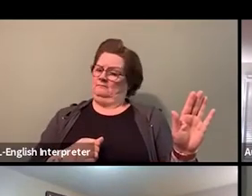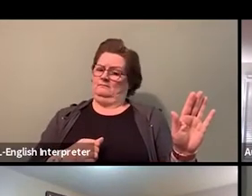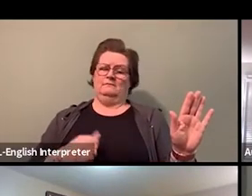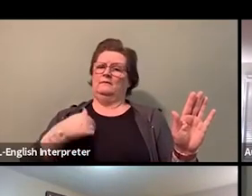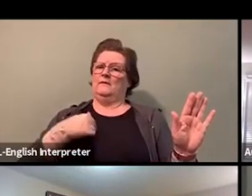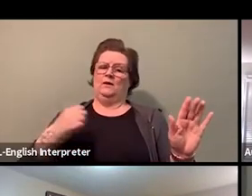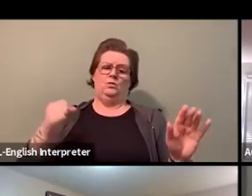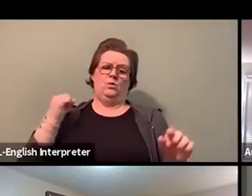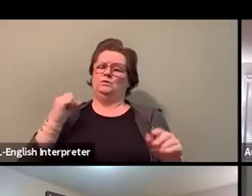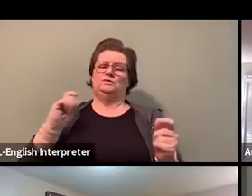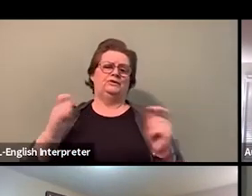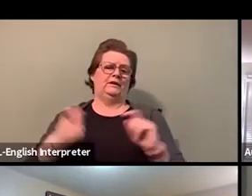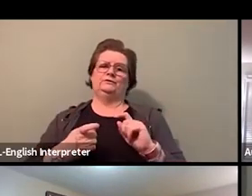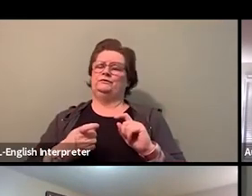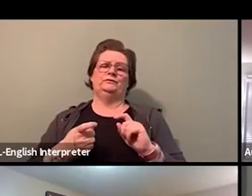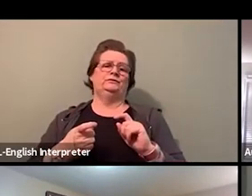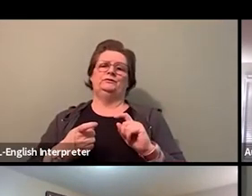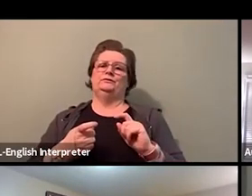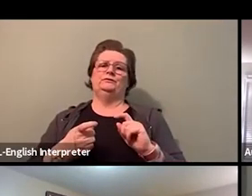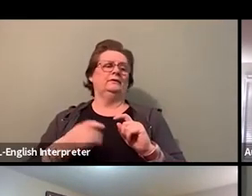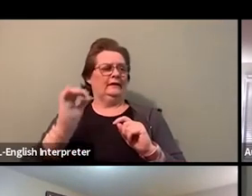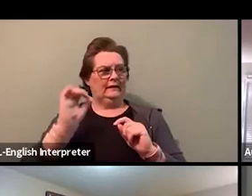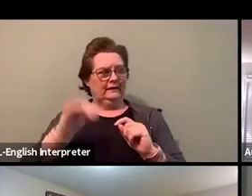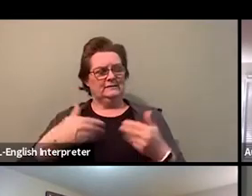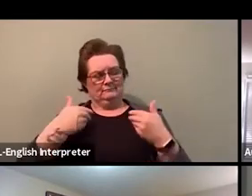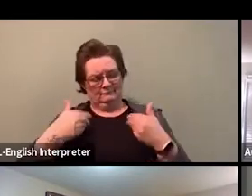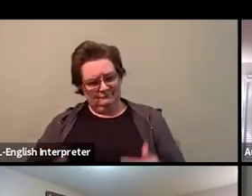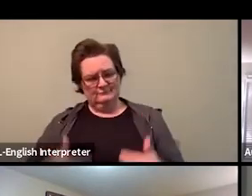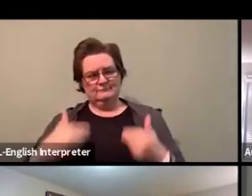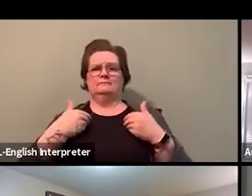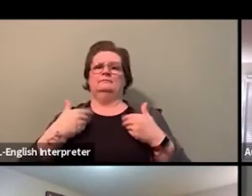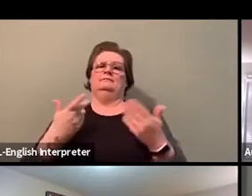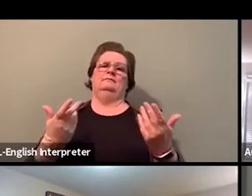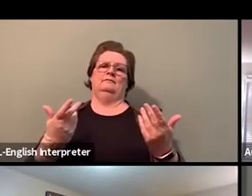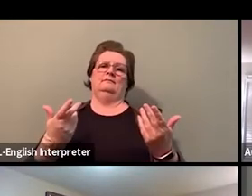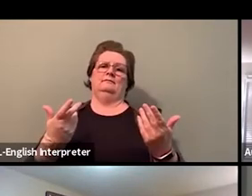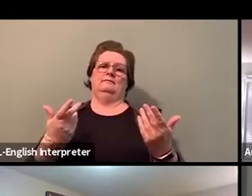and how I bring myself to the legislature, you know.